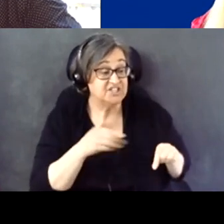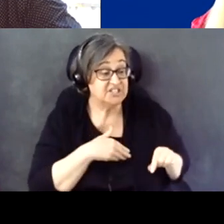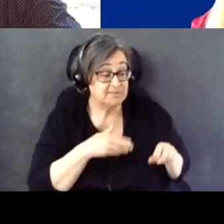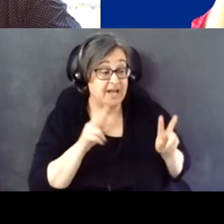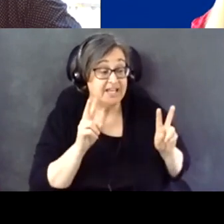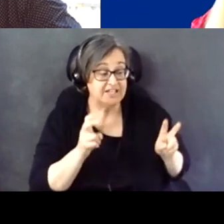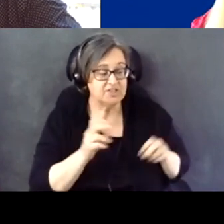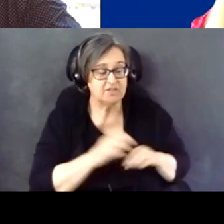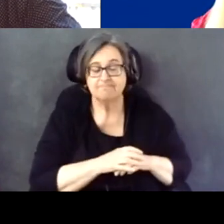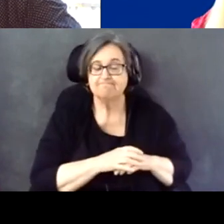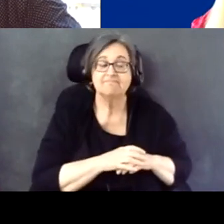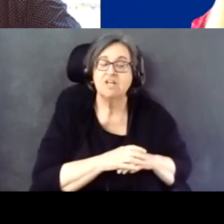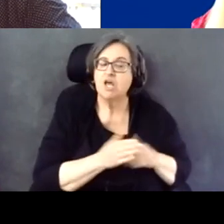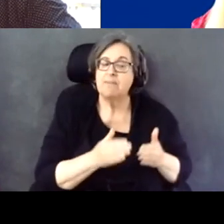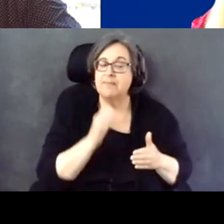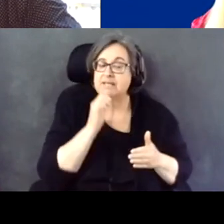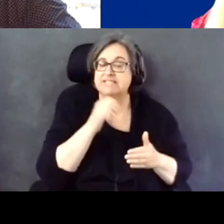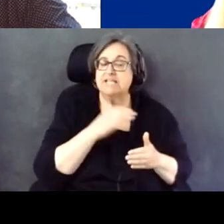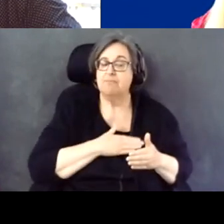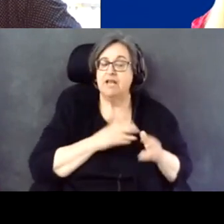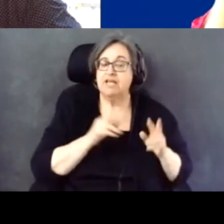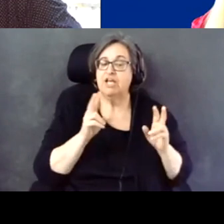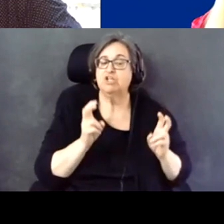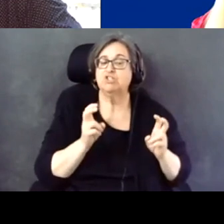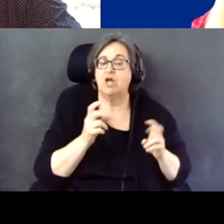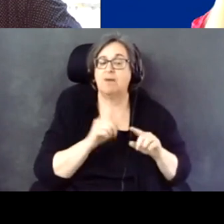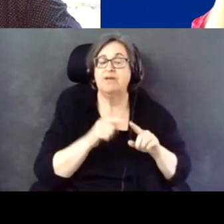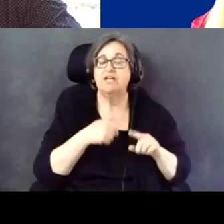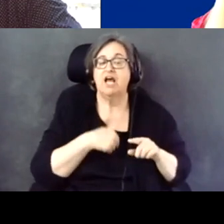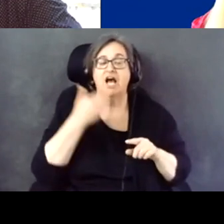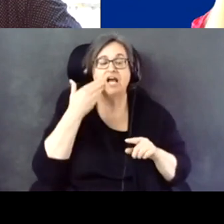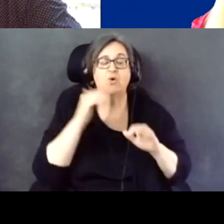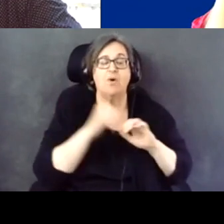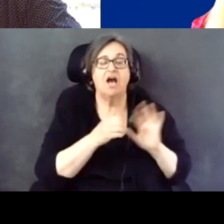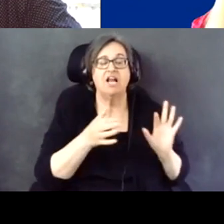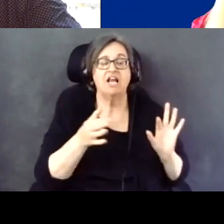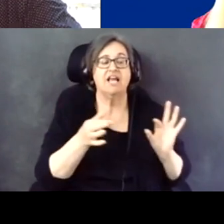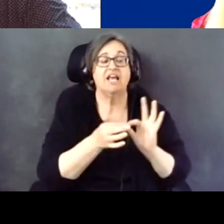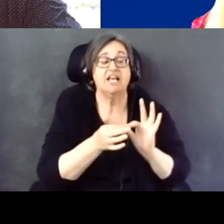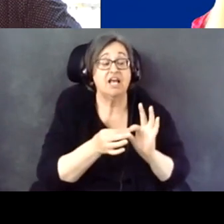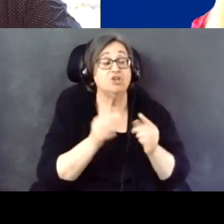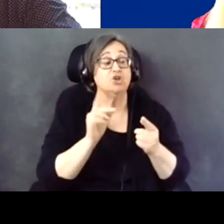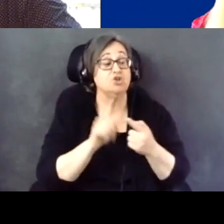Or this may not be my issue, but I know how to connect you to people that this is their